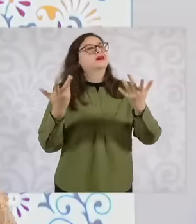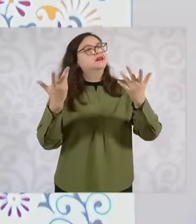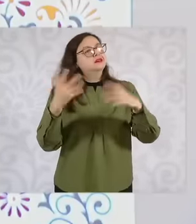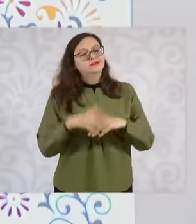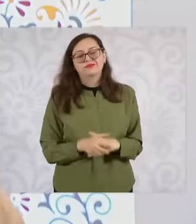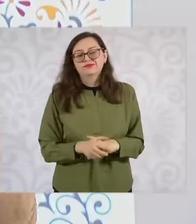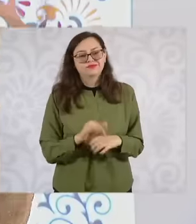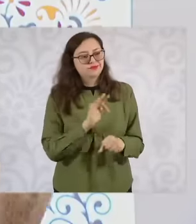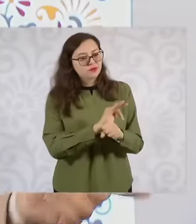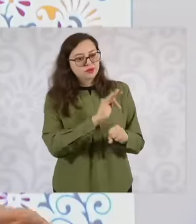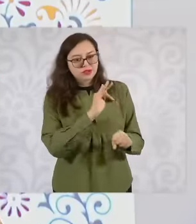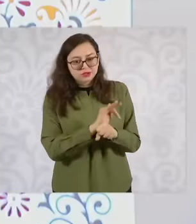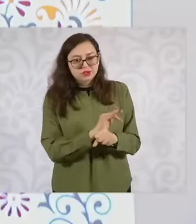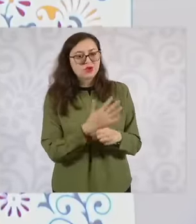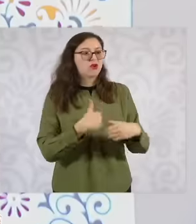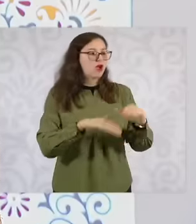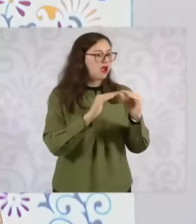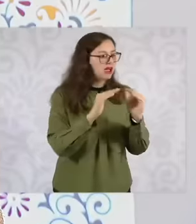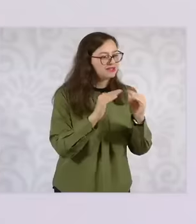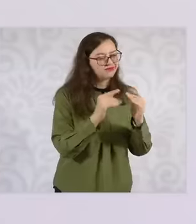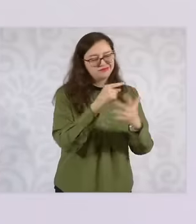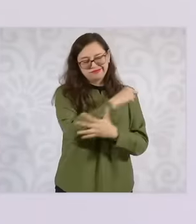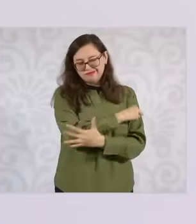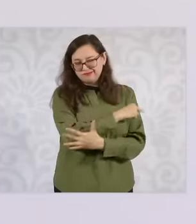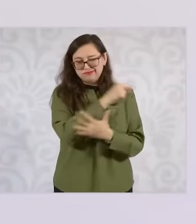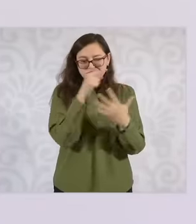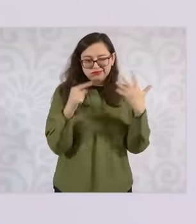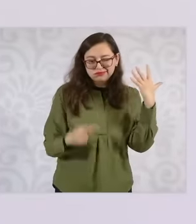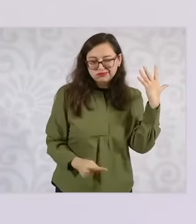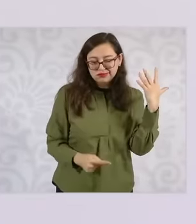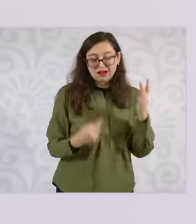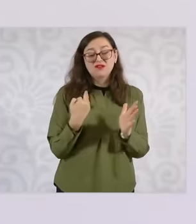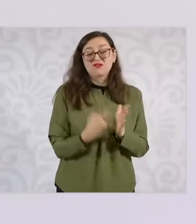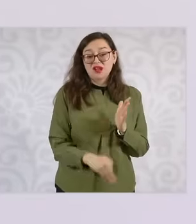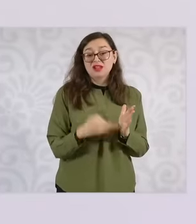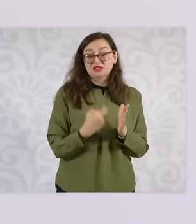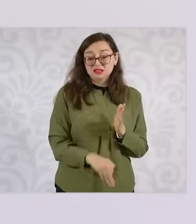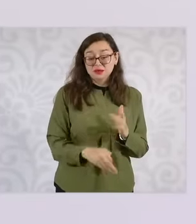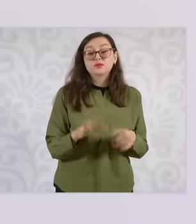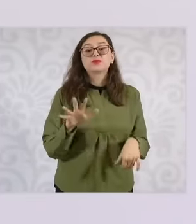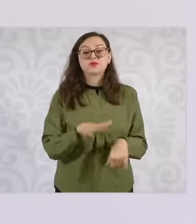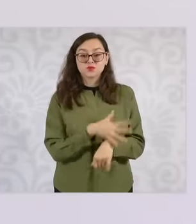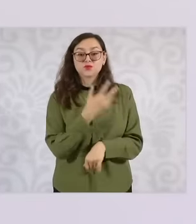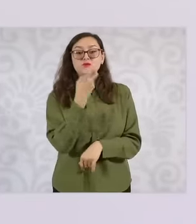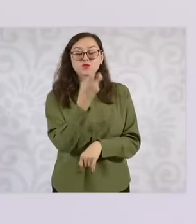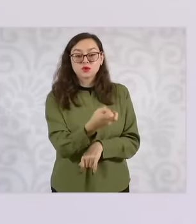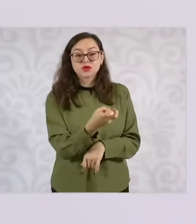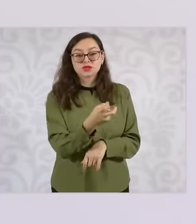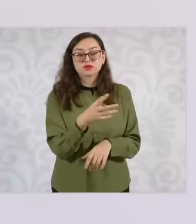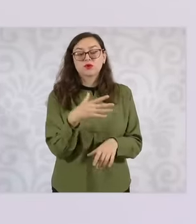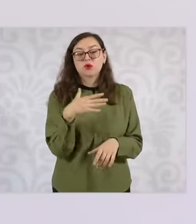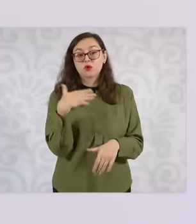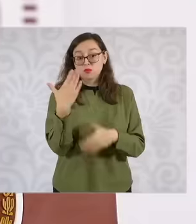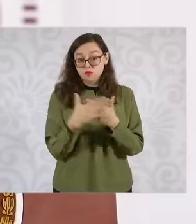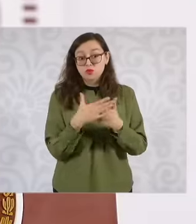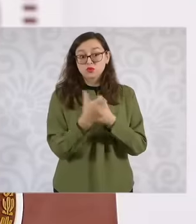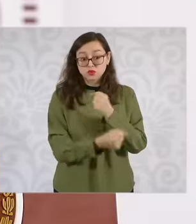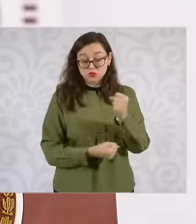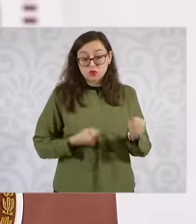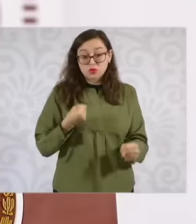housing security that's why we are going to allocate particularly next year most